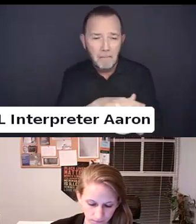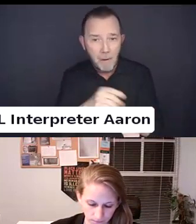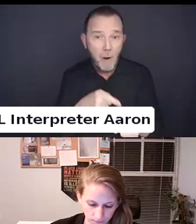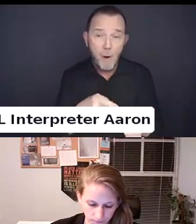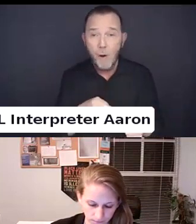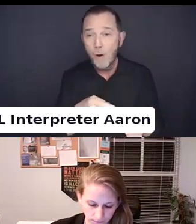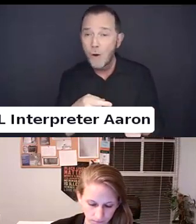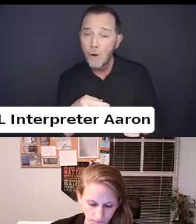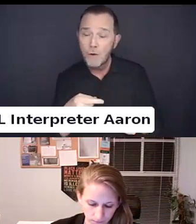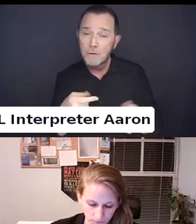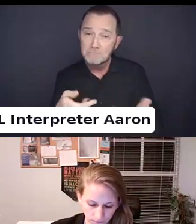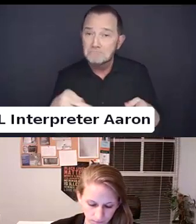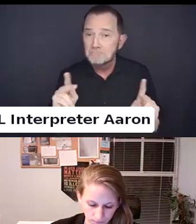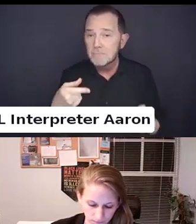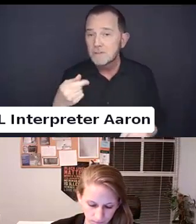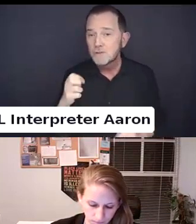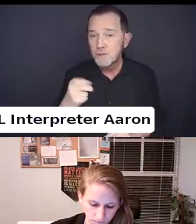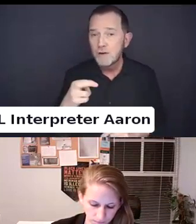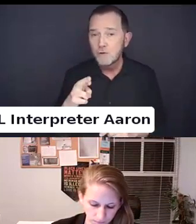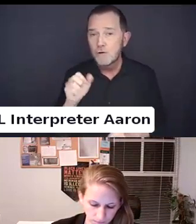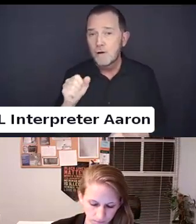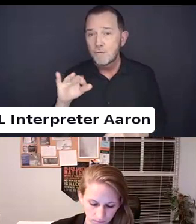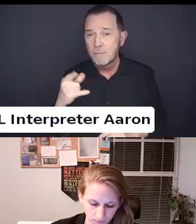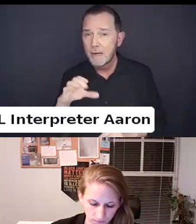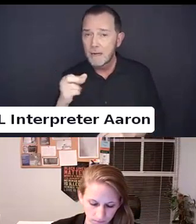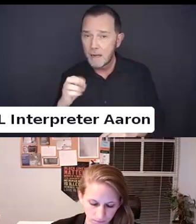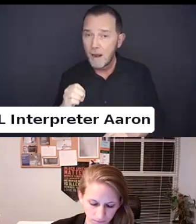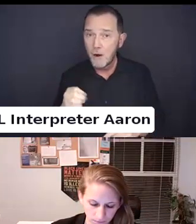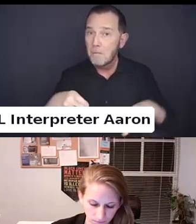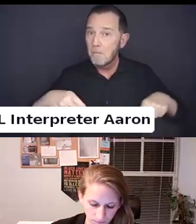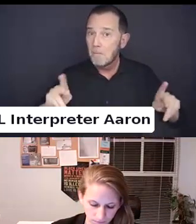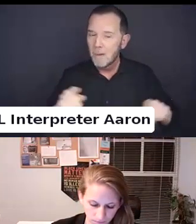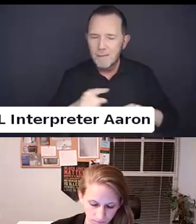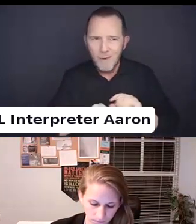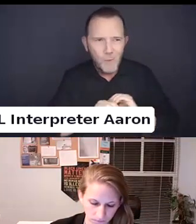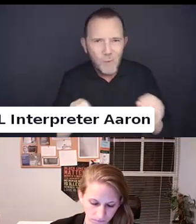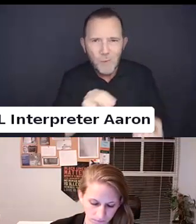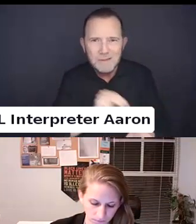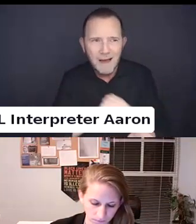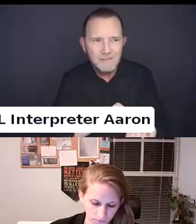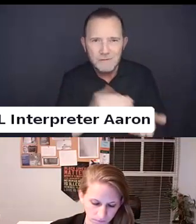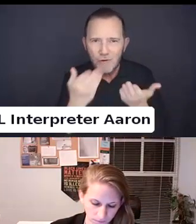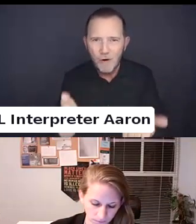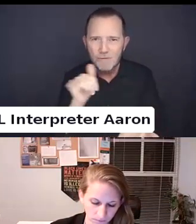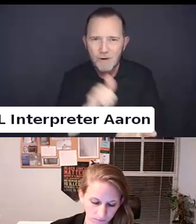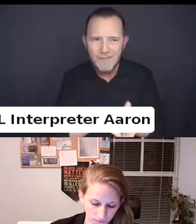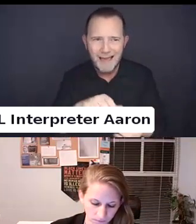If you look at healthcare and transportation those are two sectors extremely ablest and